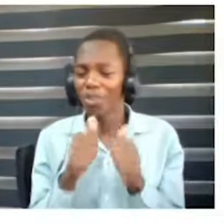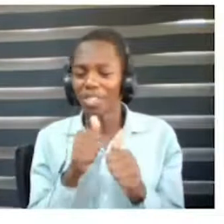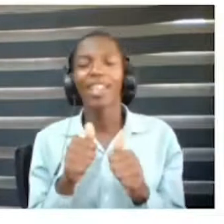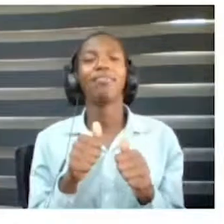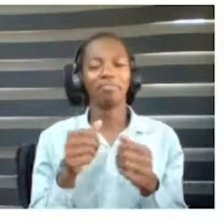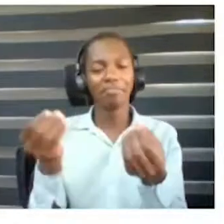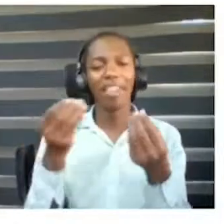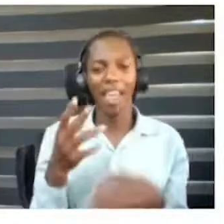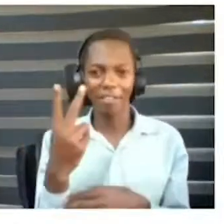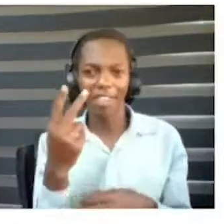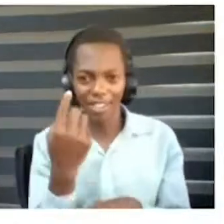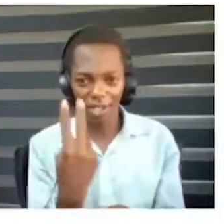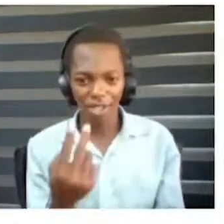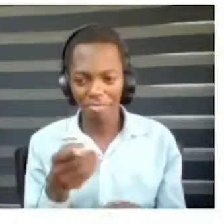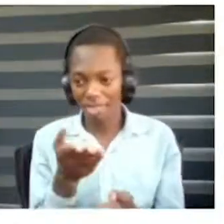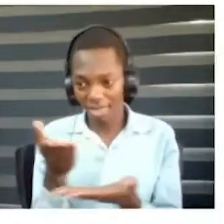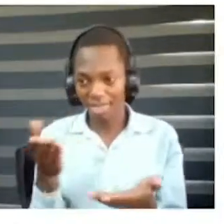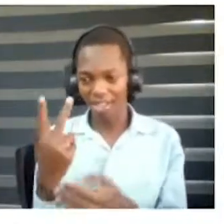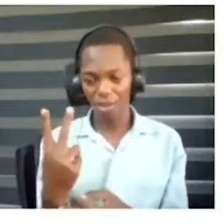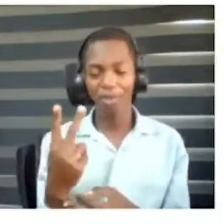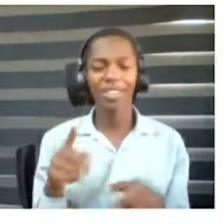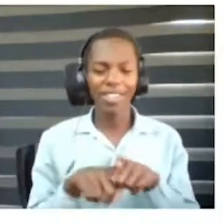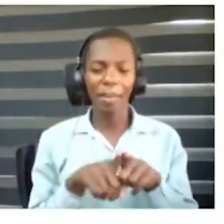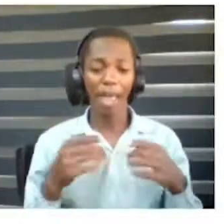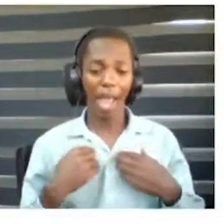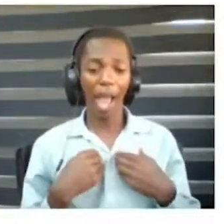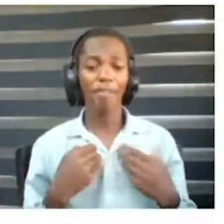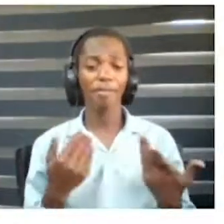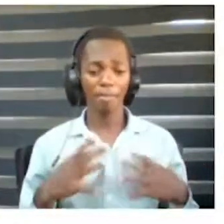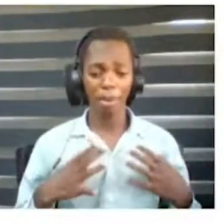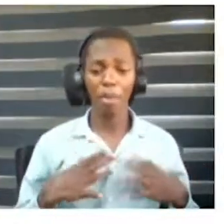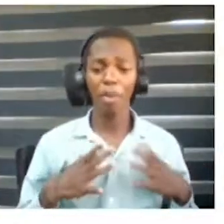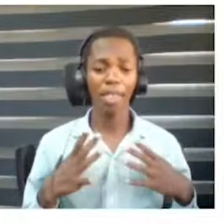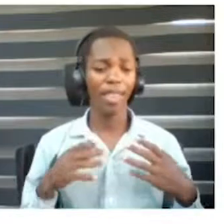We also had people with disabilities who provided